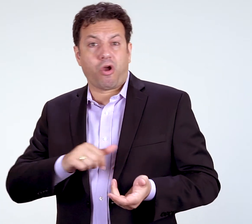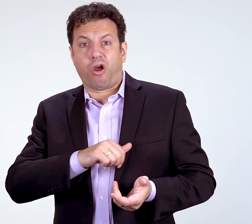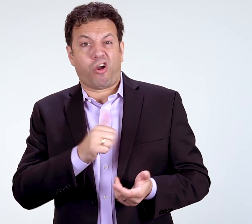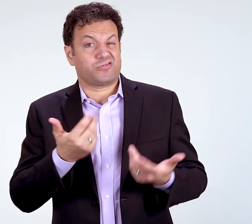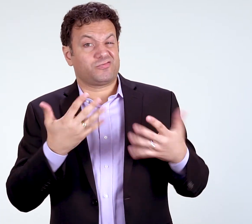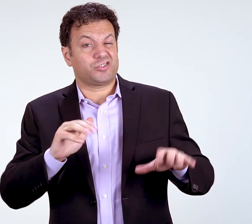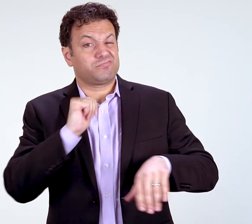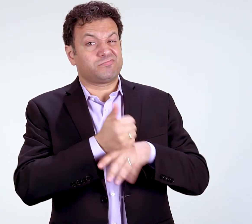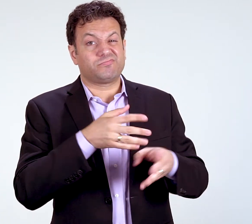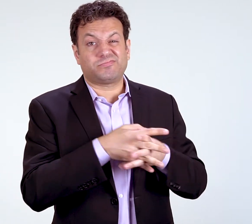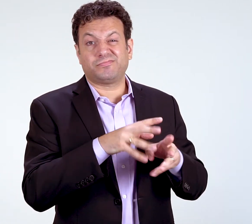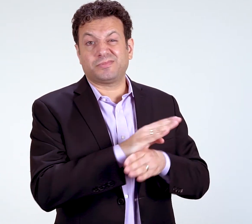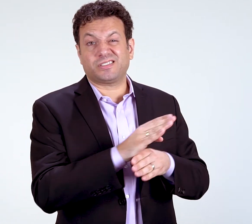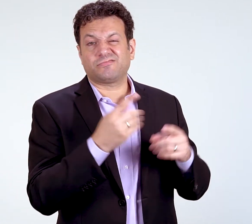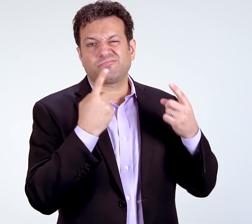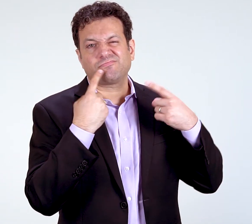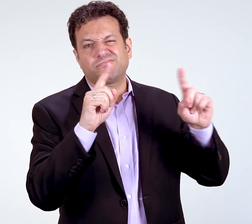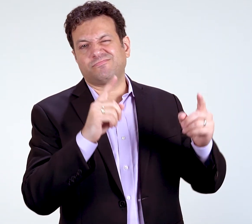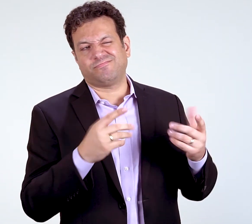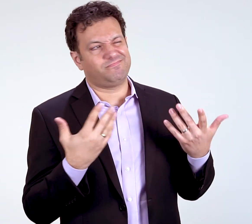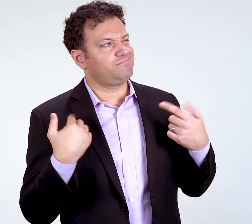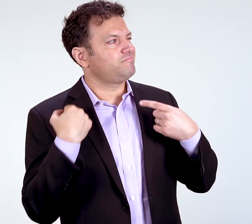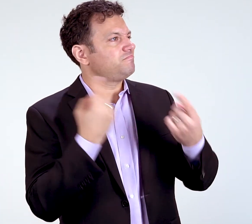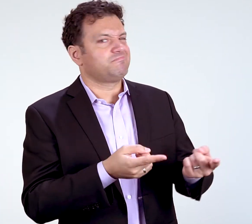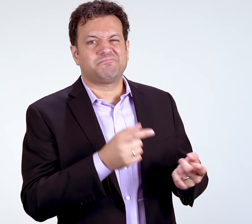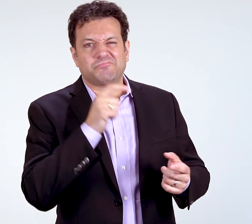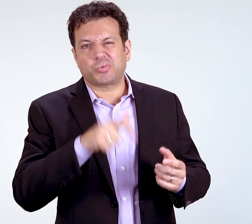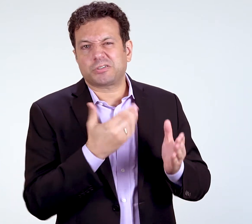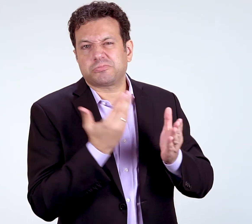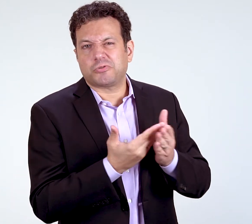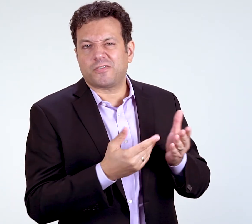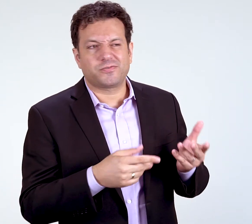Established businesses with a successful track record might not need to validate their concepts,